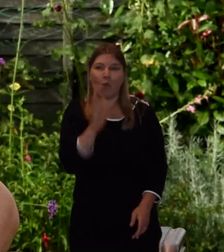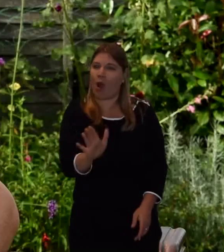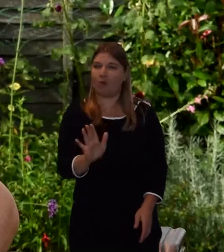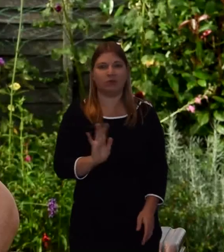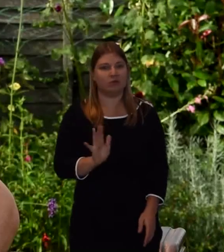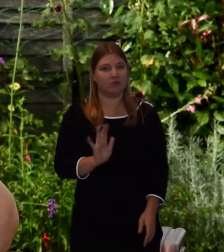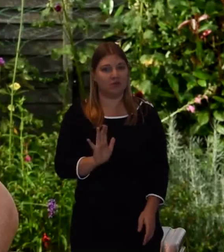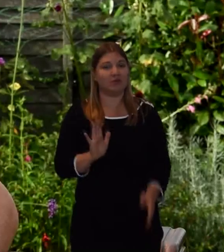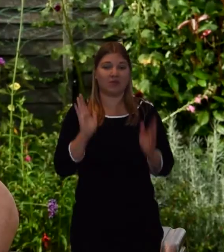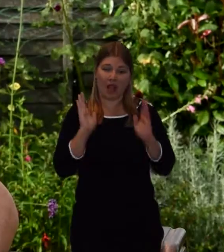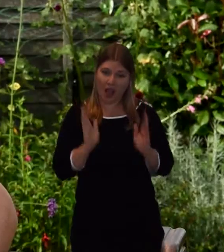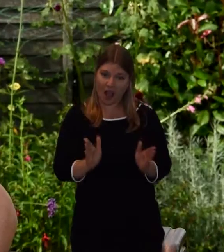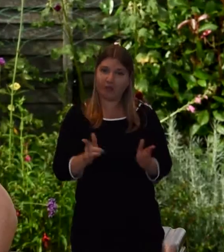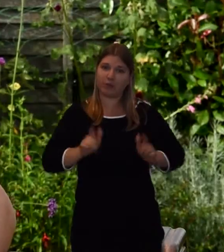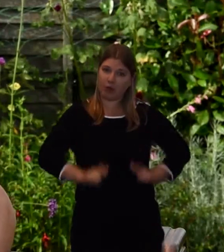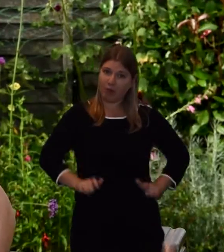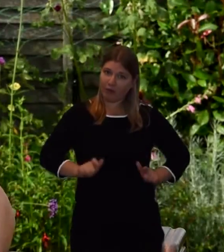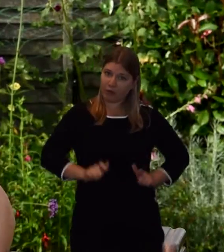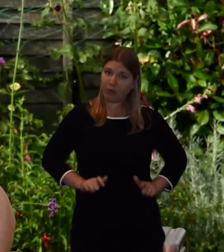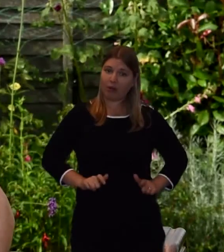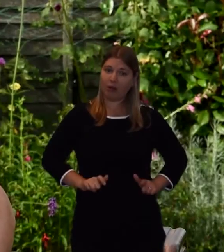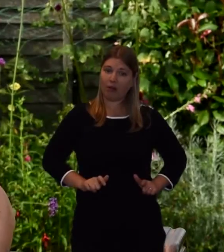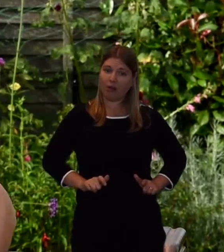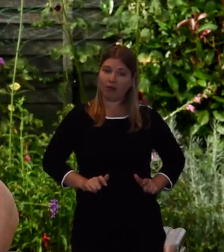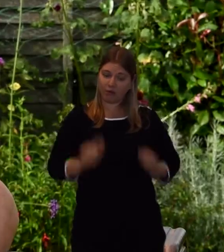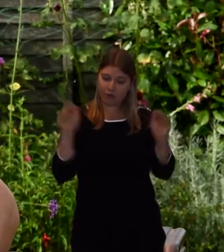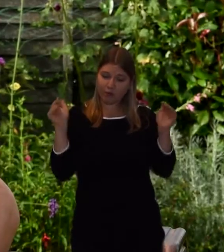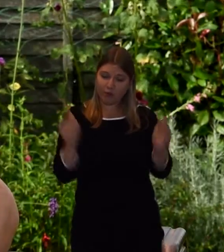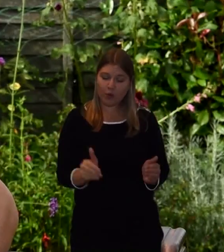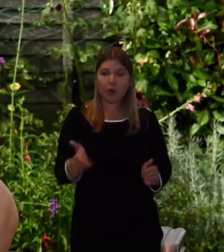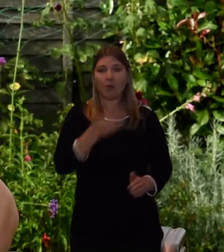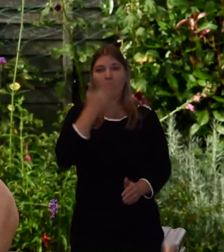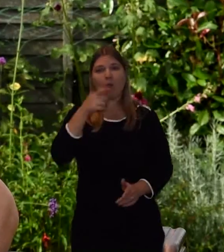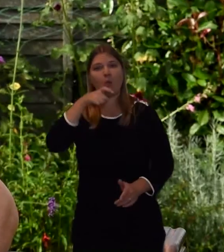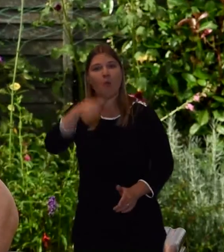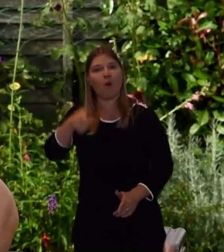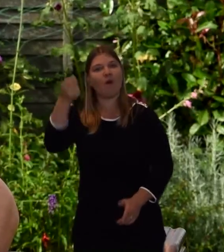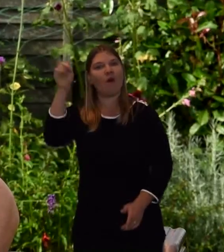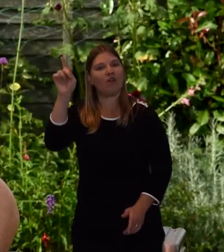therefore they're comfortable with the process of saying farewell to their loved ones.